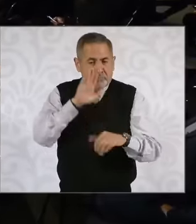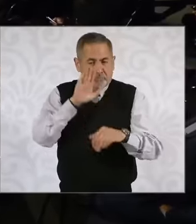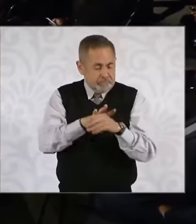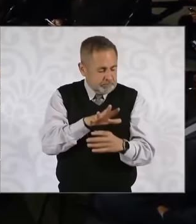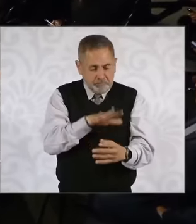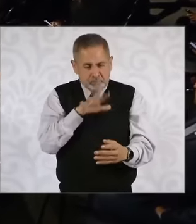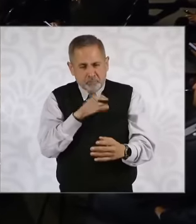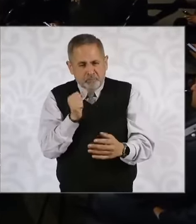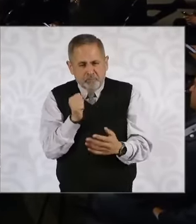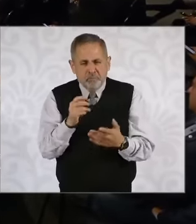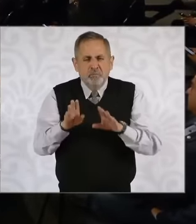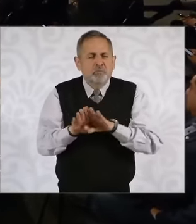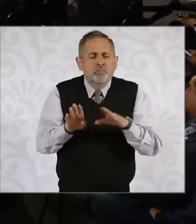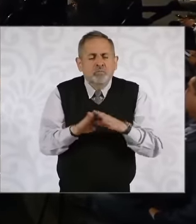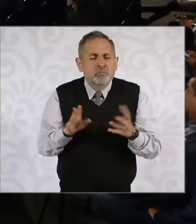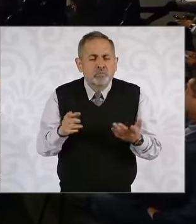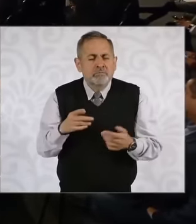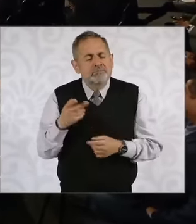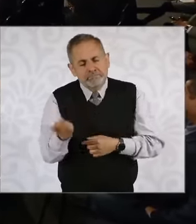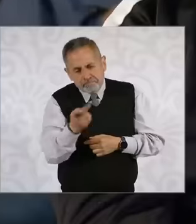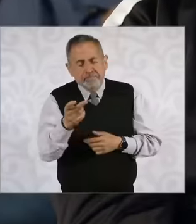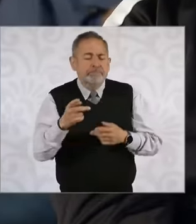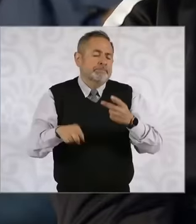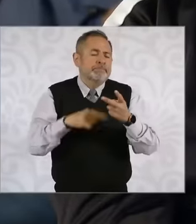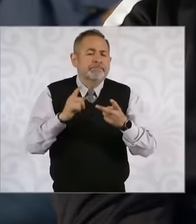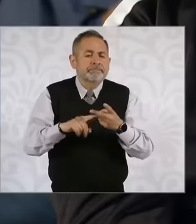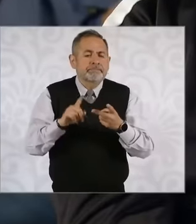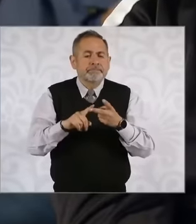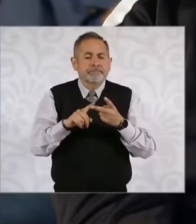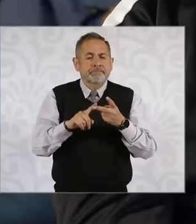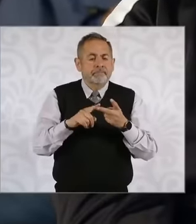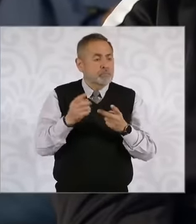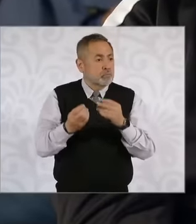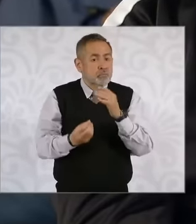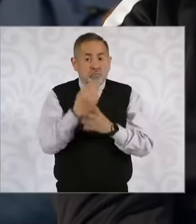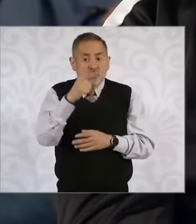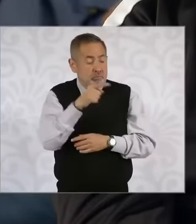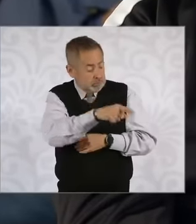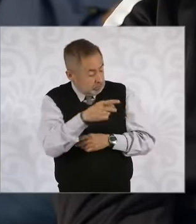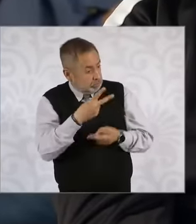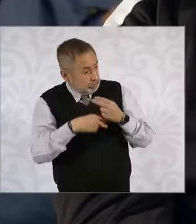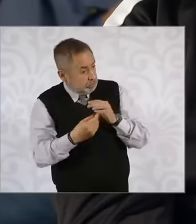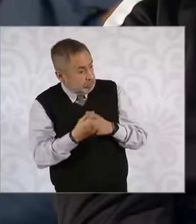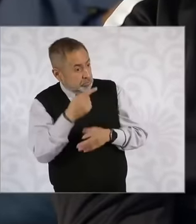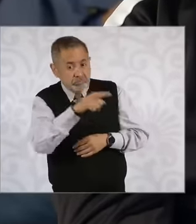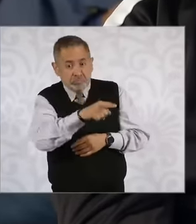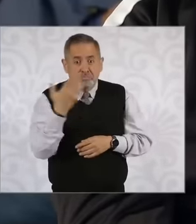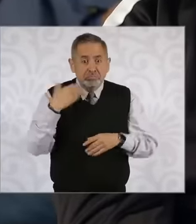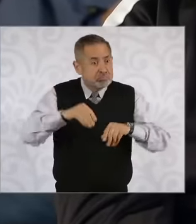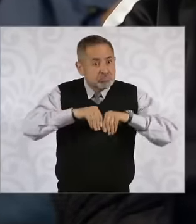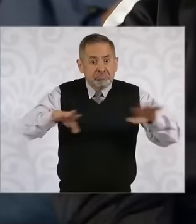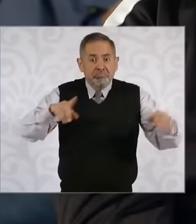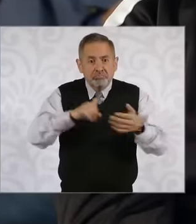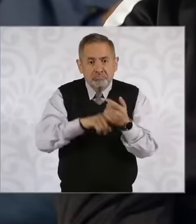this matter is going to be like. And secondly, there is an emerging product that brought out the industry I'm not against